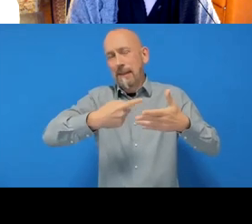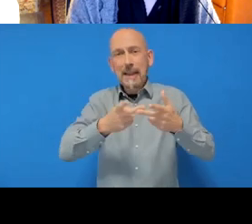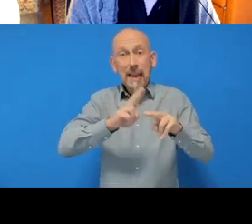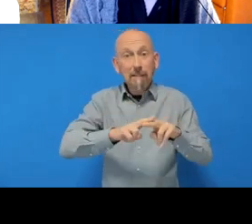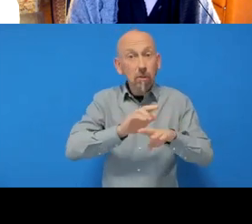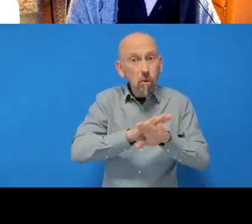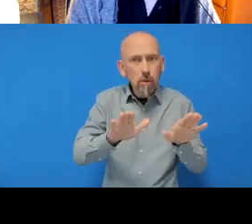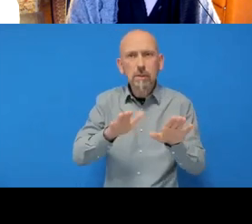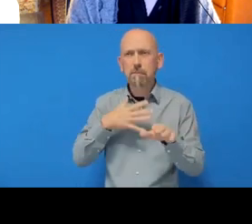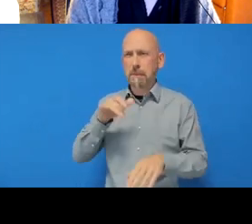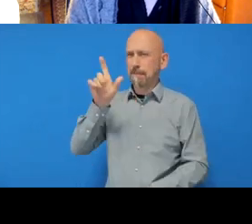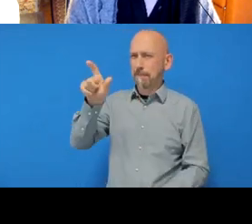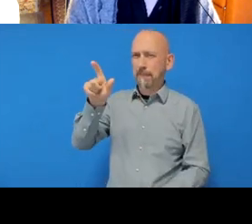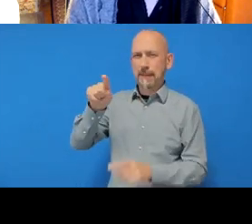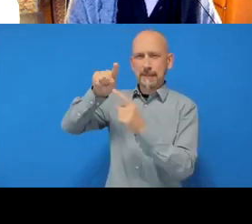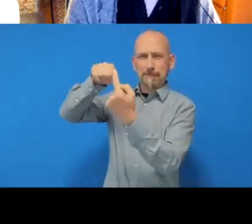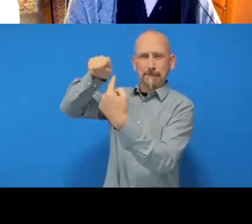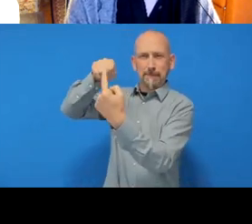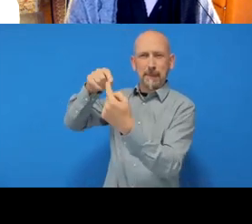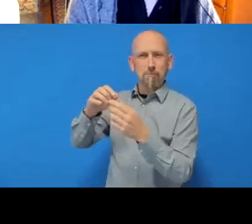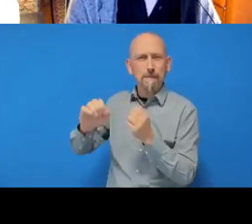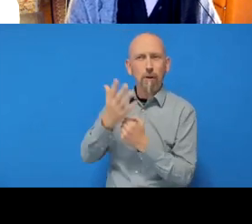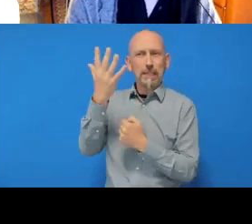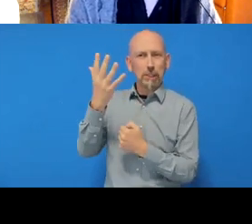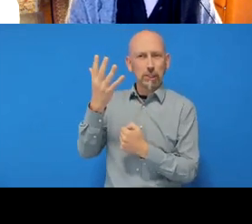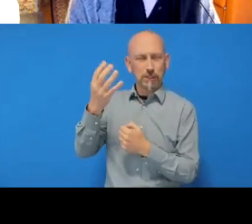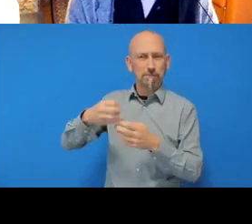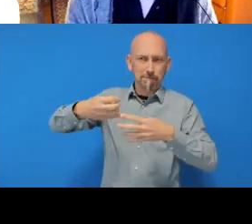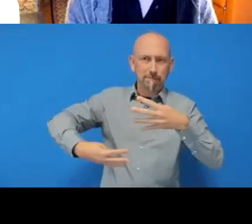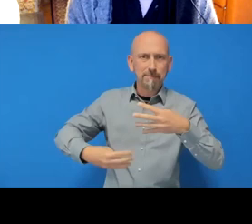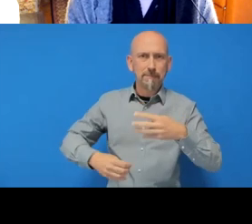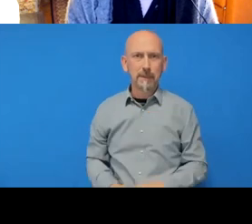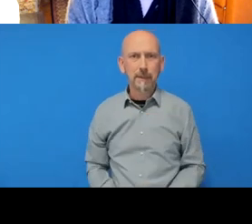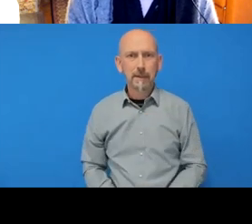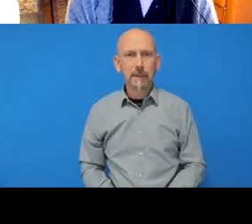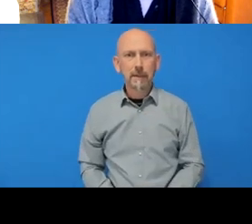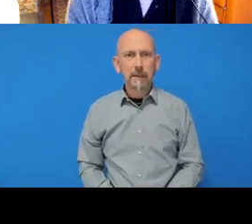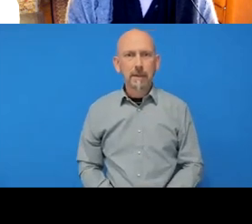And then I want to think about where I put it. So normally I would say ‘don't put things on the Desktop’